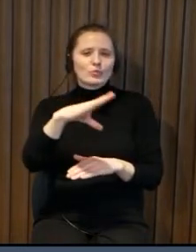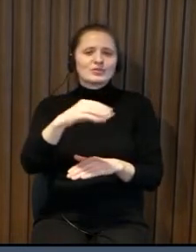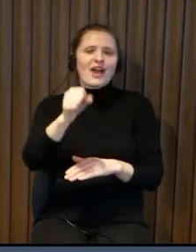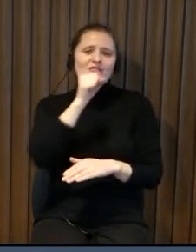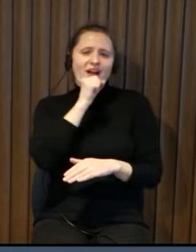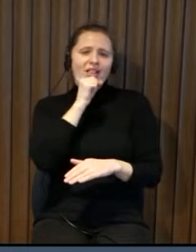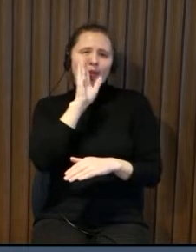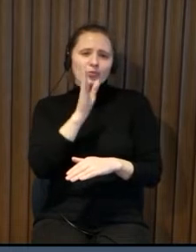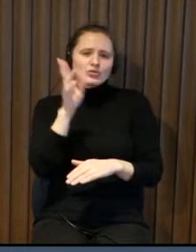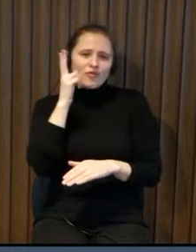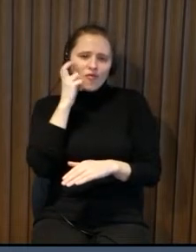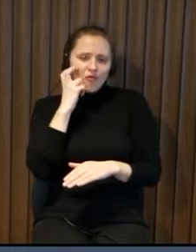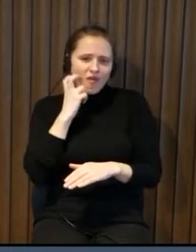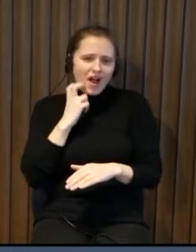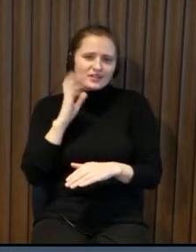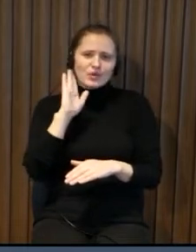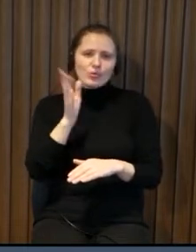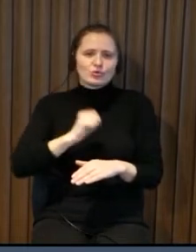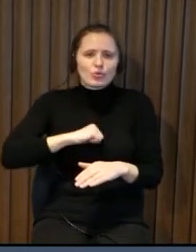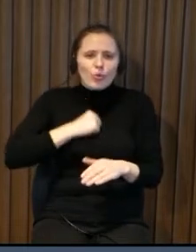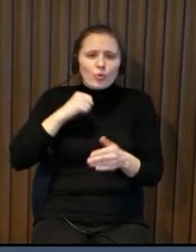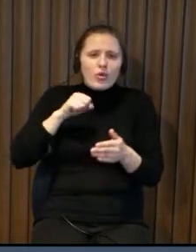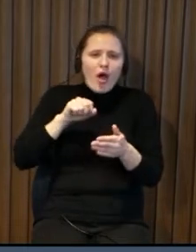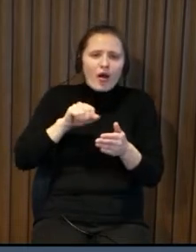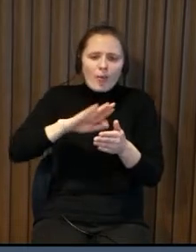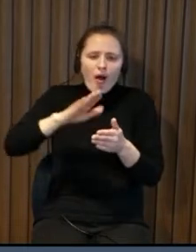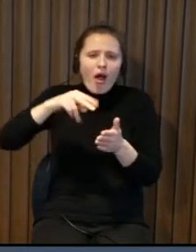and this is interesting that because when you are young you you don't think that